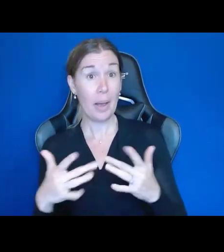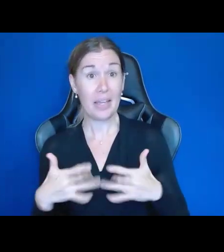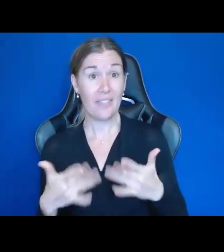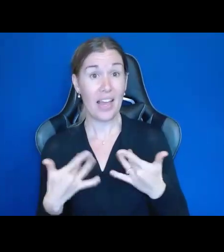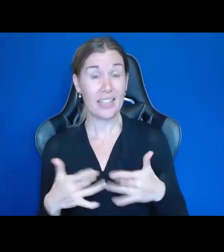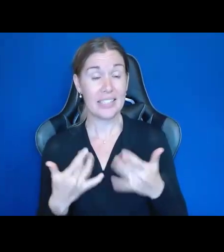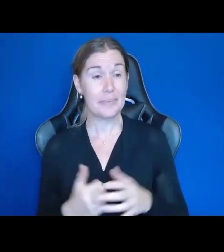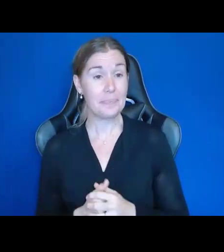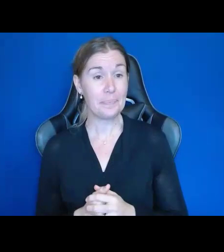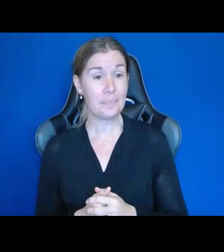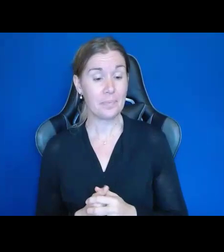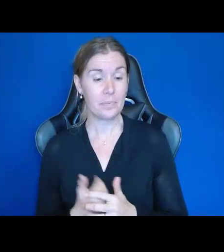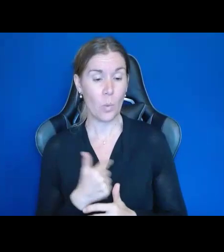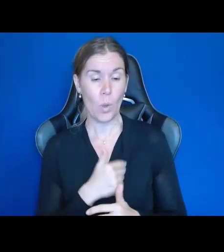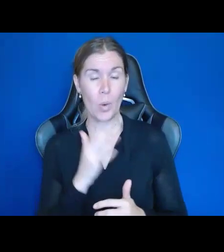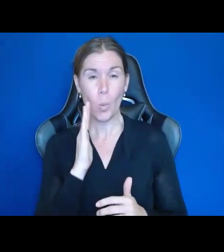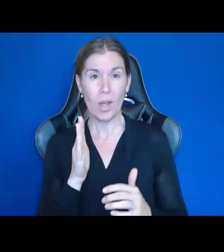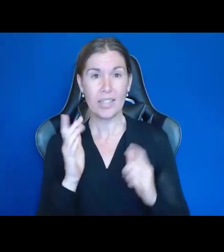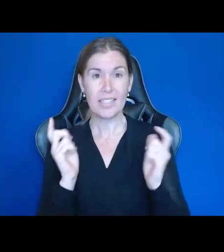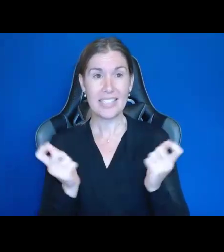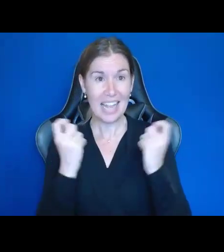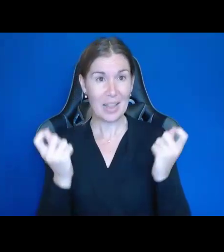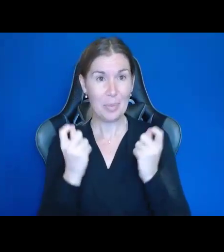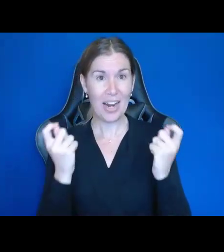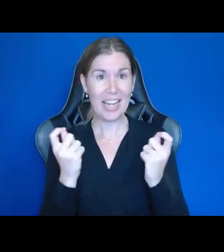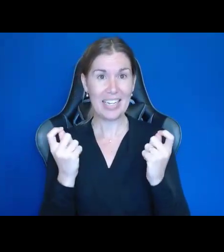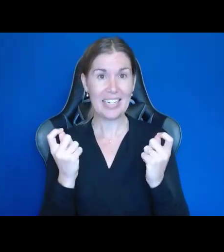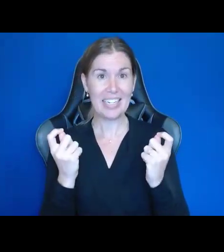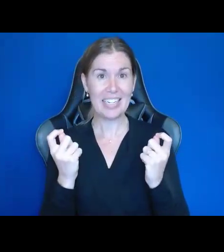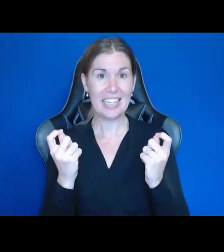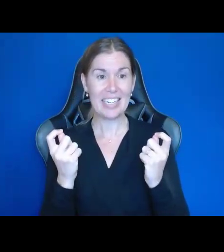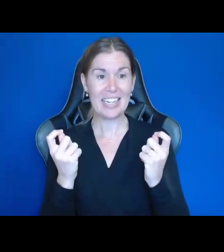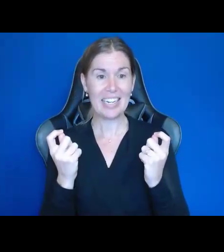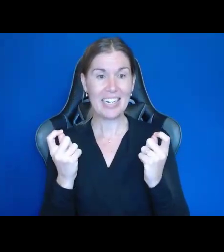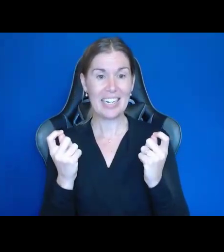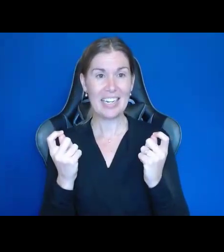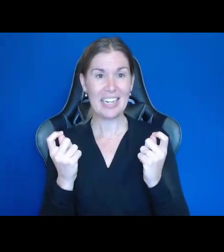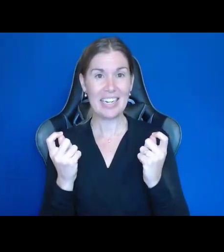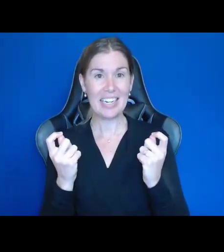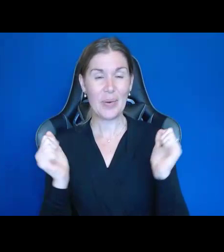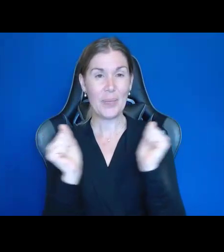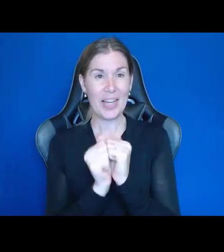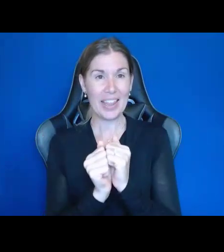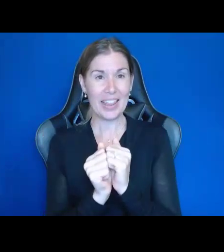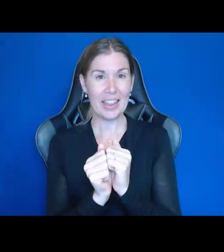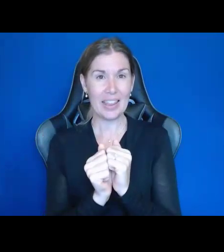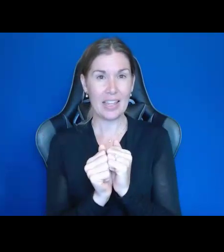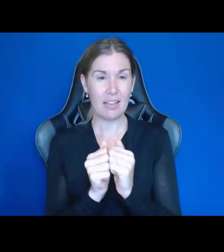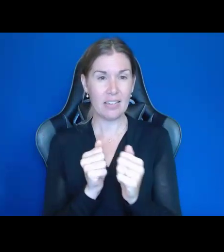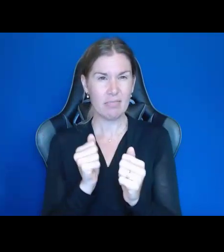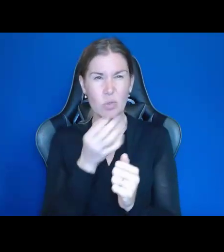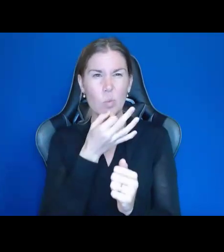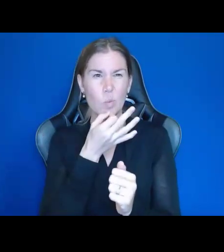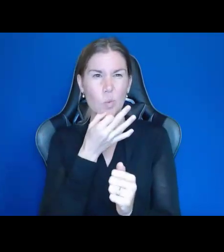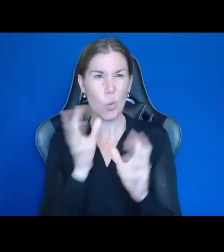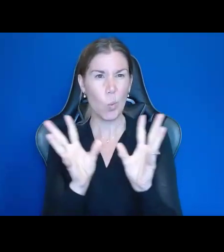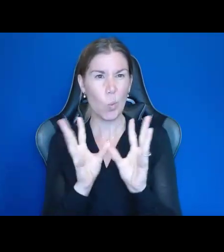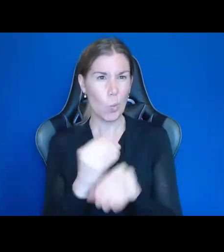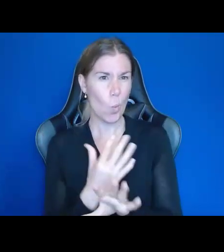We are going to be celebrating with an upcoming webinar "Beyond Our Disabilities: Celebrating